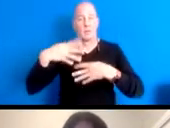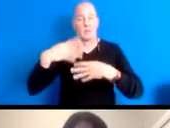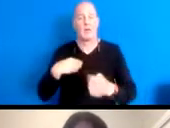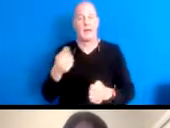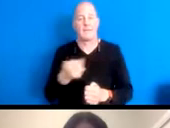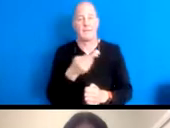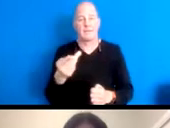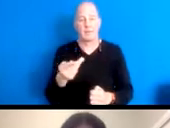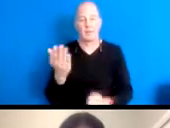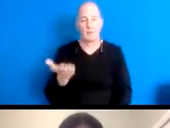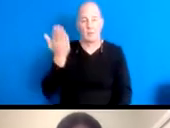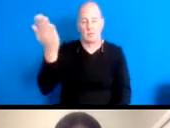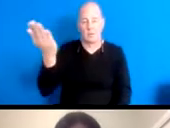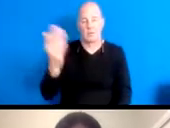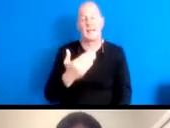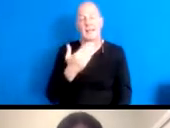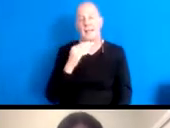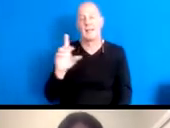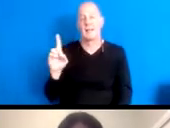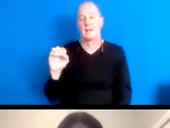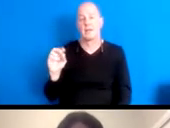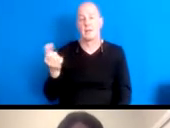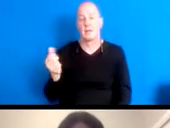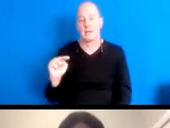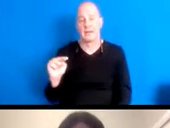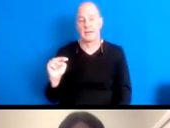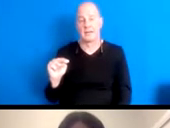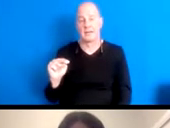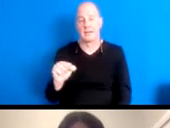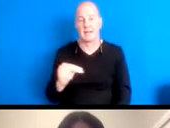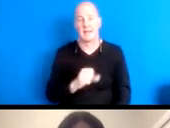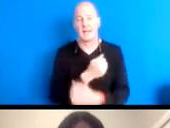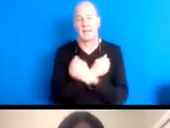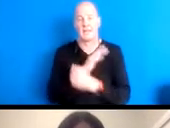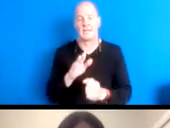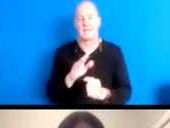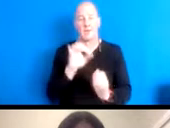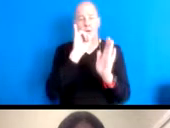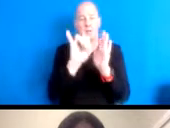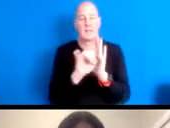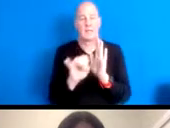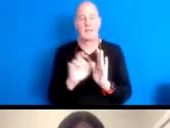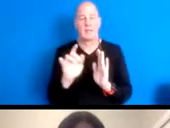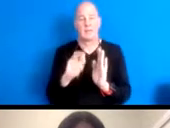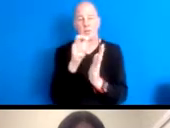thank you so much story and I really loved your images that you created for your slideshow as well.